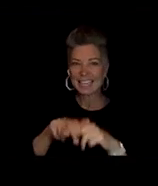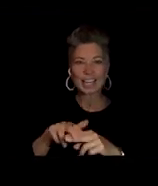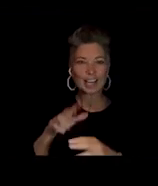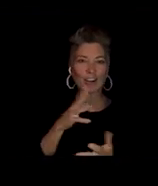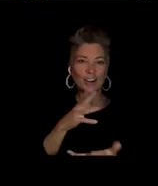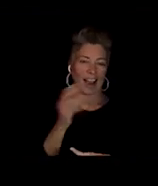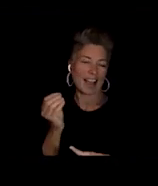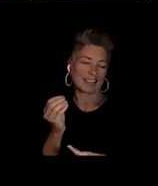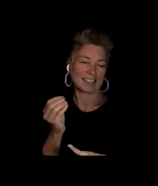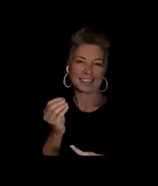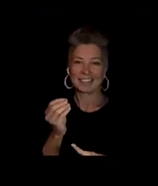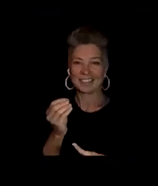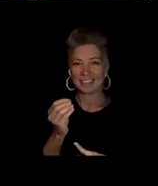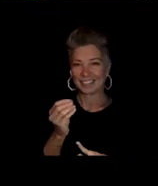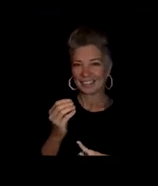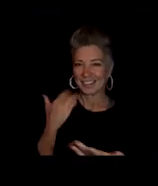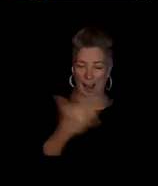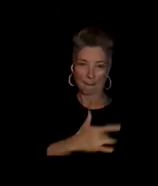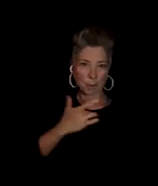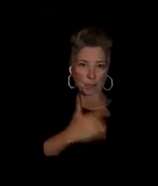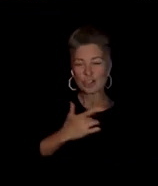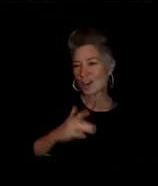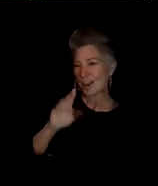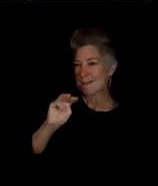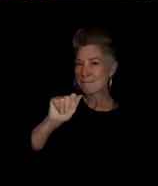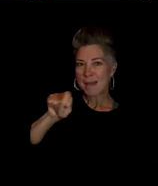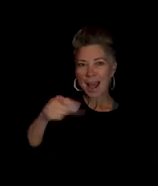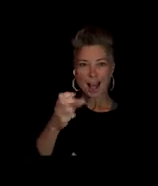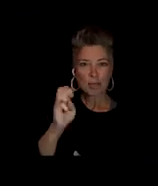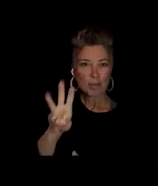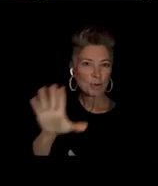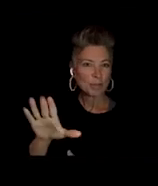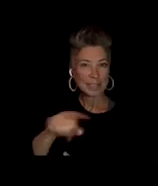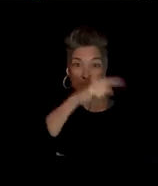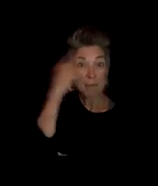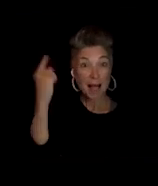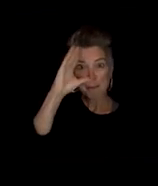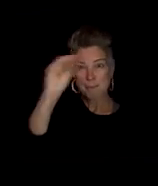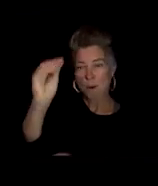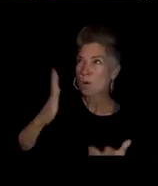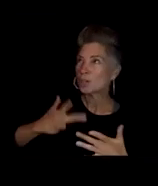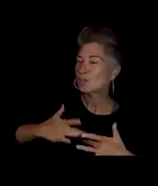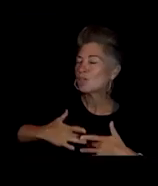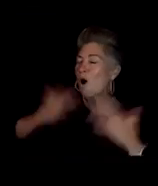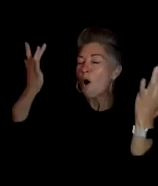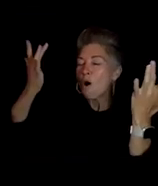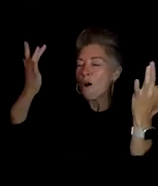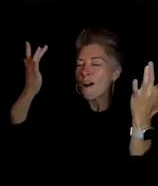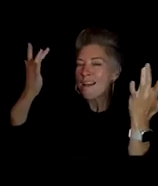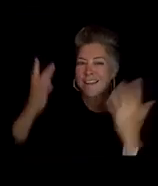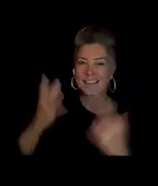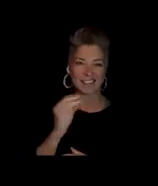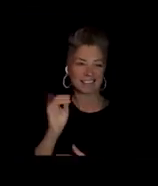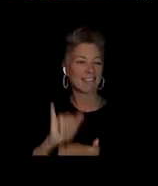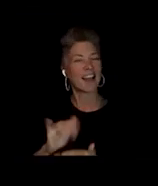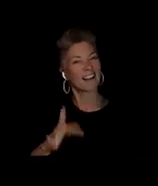you know, black boy joy and all of this just, it, it, it means a lot to me. Thank you.